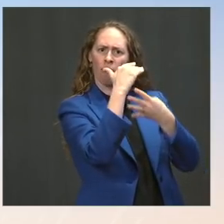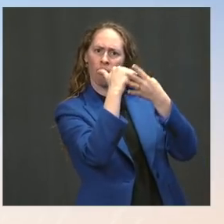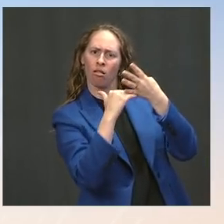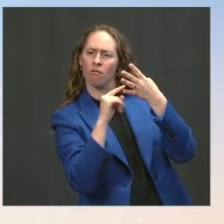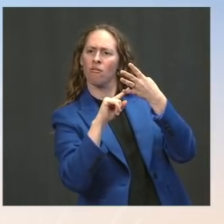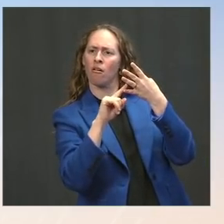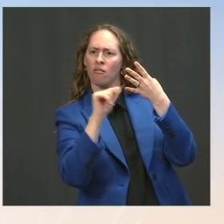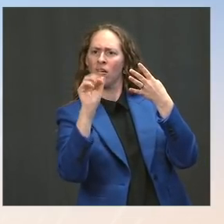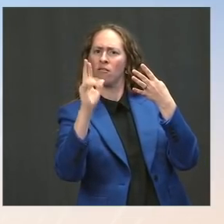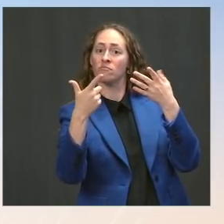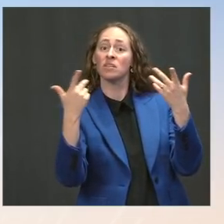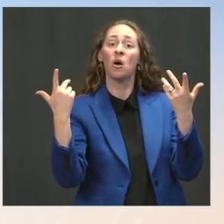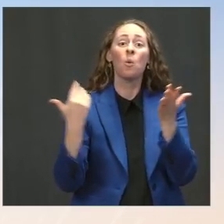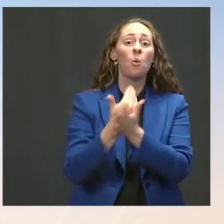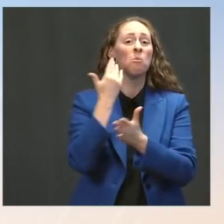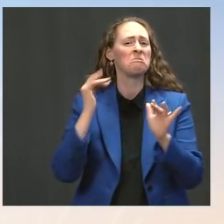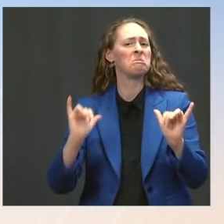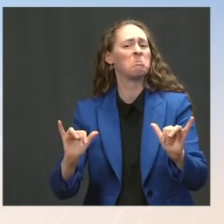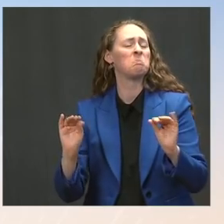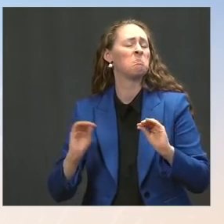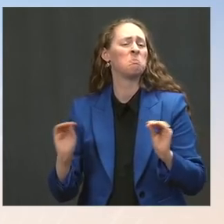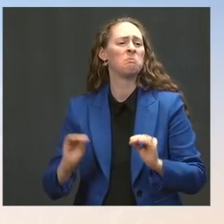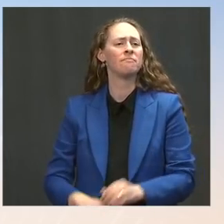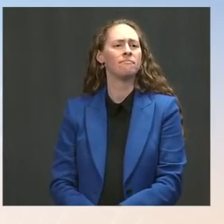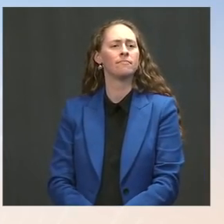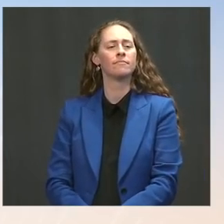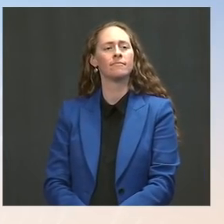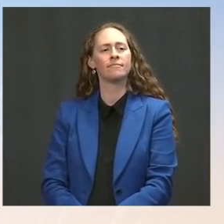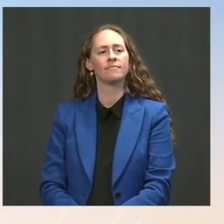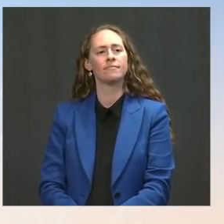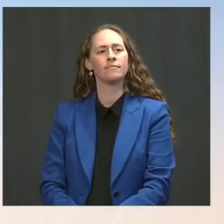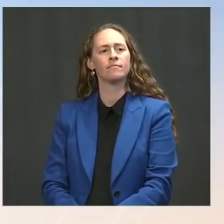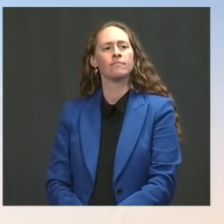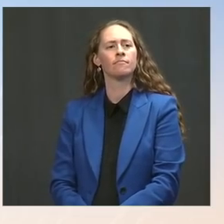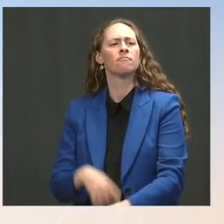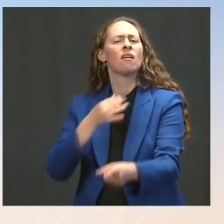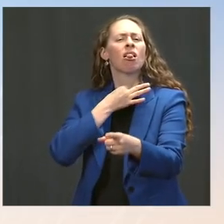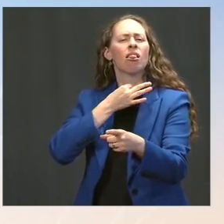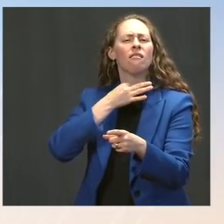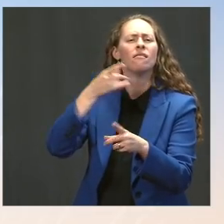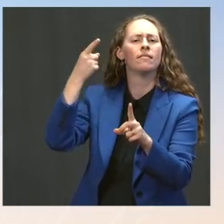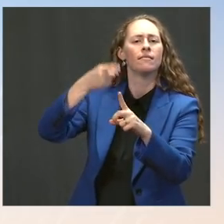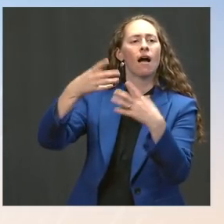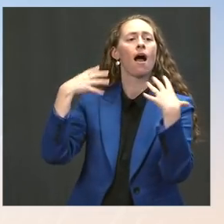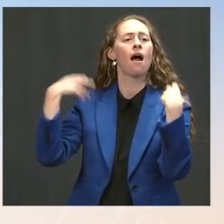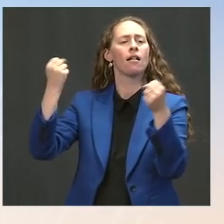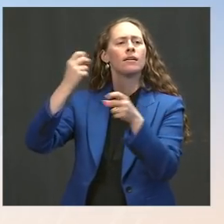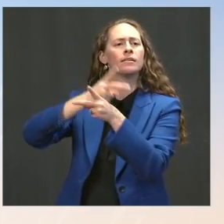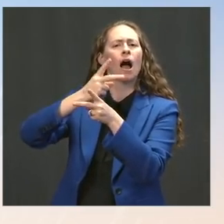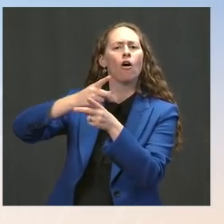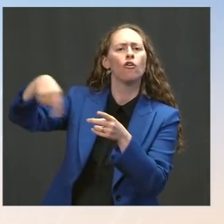who work in the healthcare system because of what they say is an ethical need to do so, to be vaccinated.